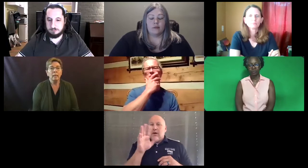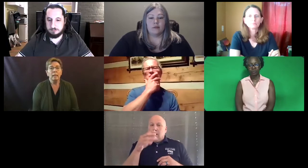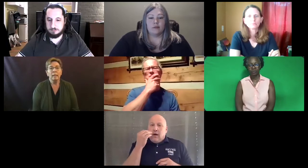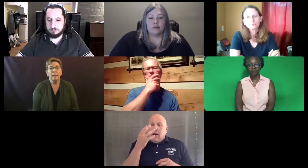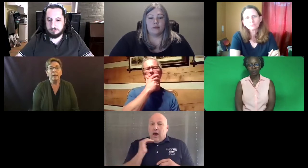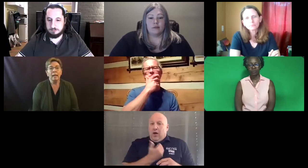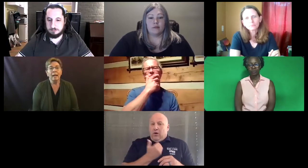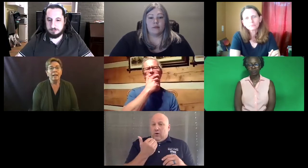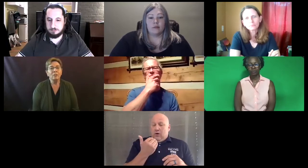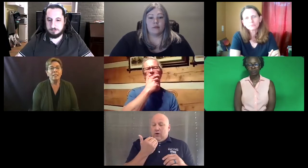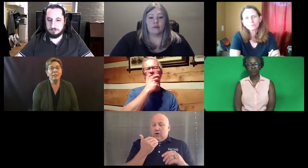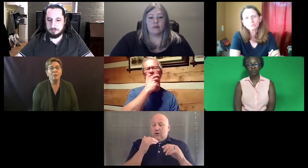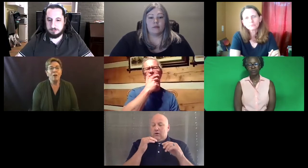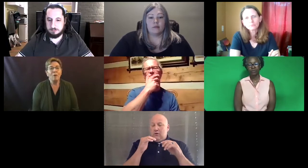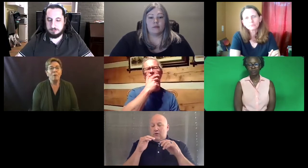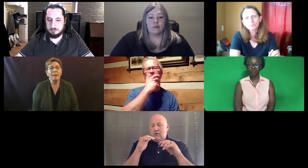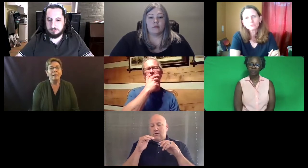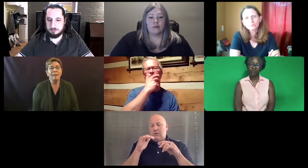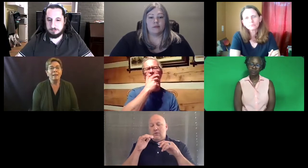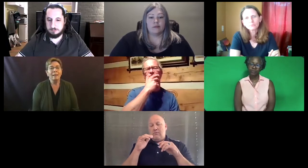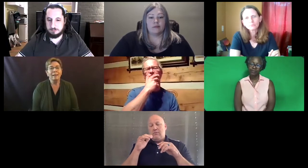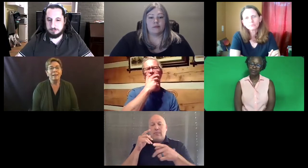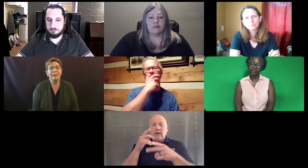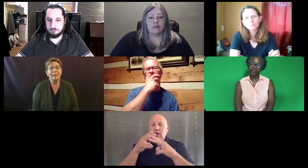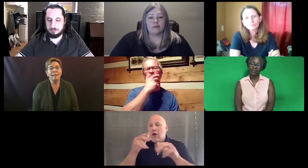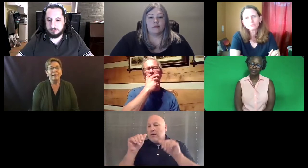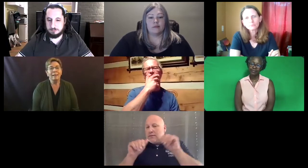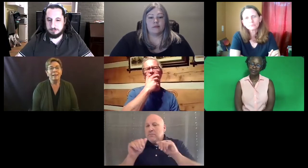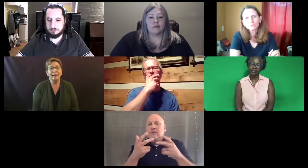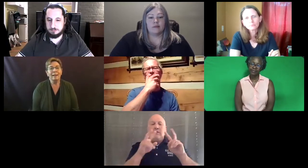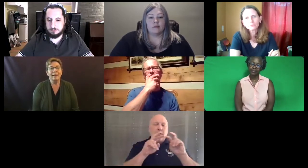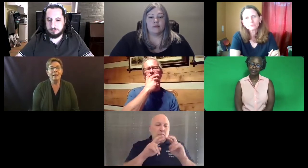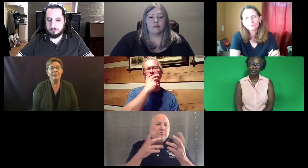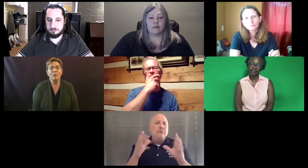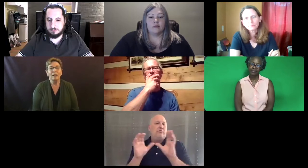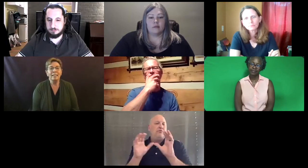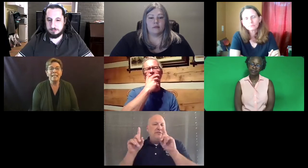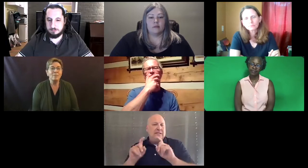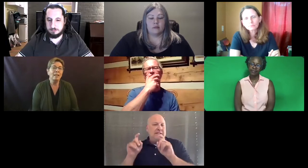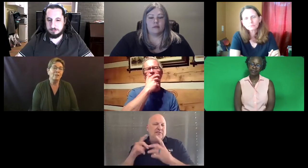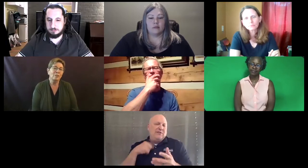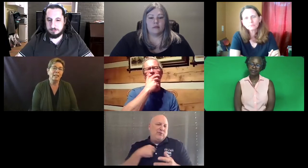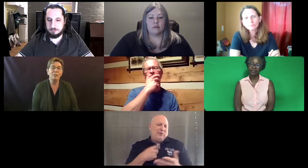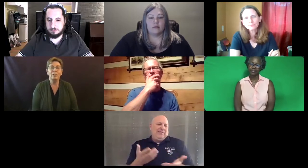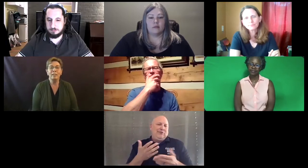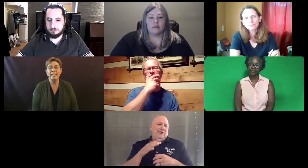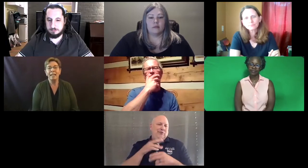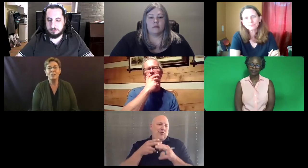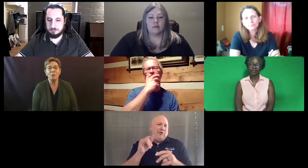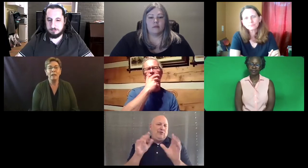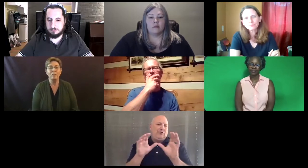Just to let you know, you call it an assessment, certification, test, or whatever.